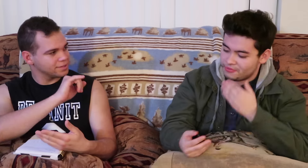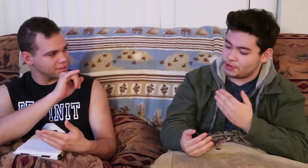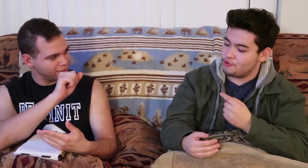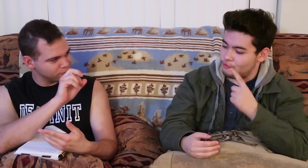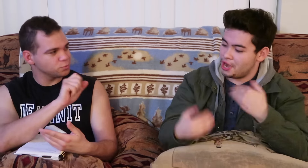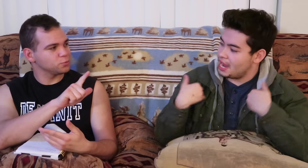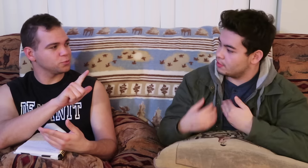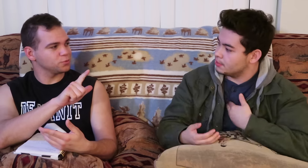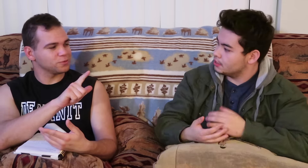Thank you for having me